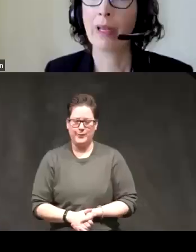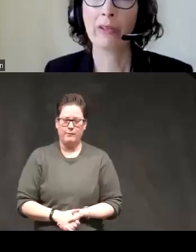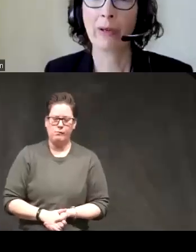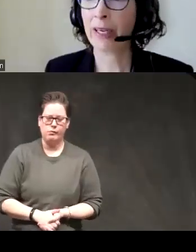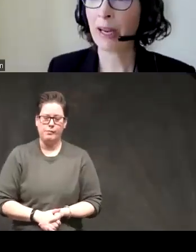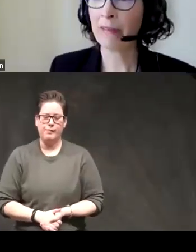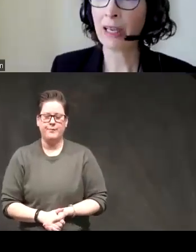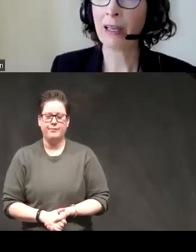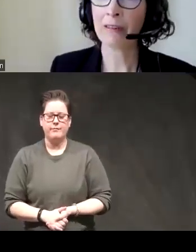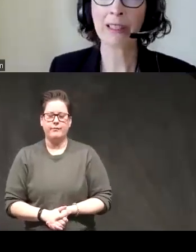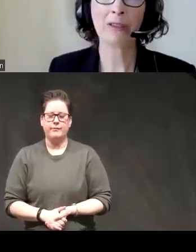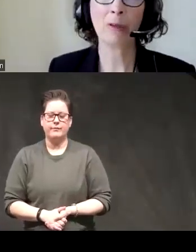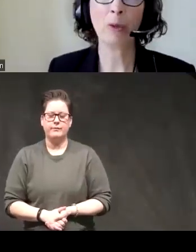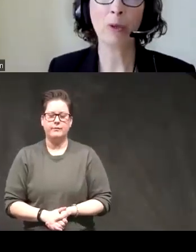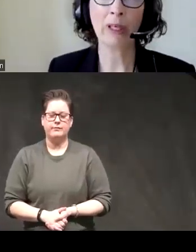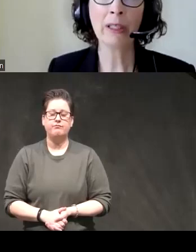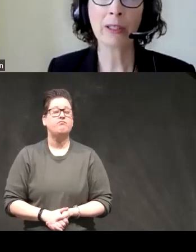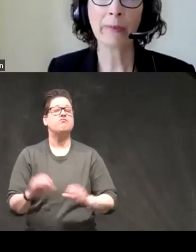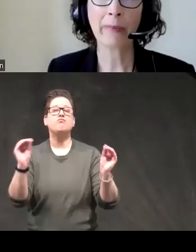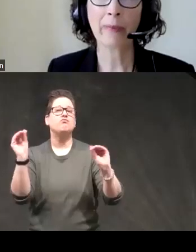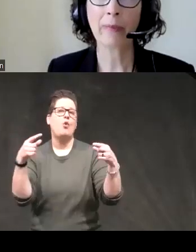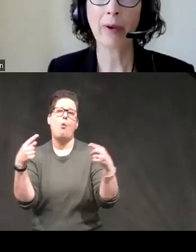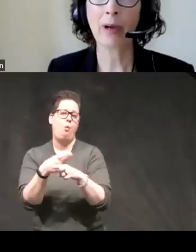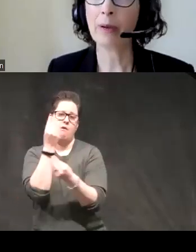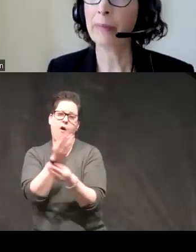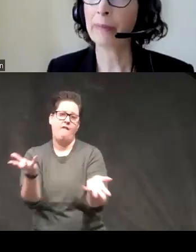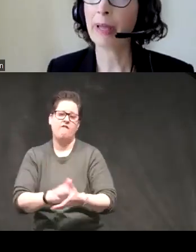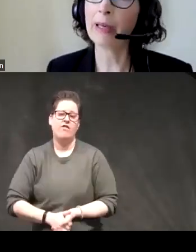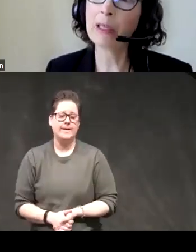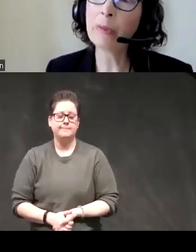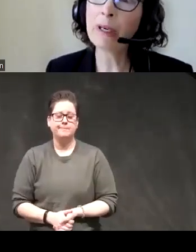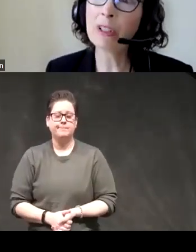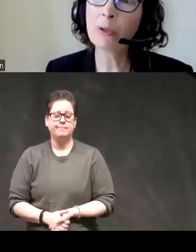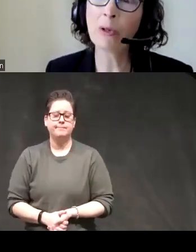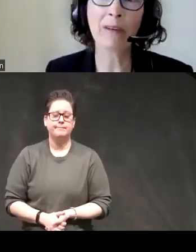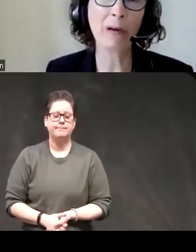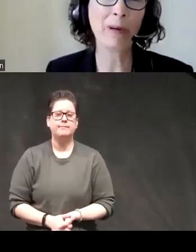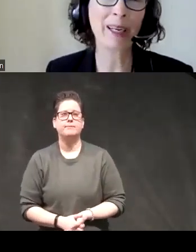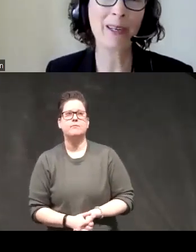so I don't have any conflicts to report um and a little bit of a tour of what we're going to